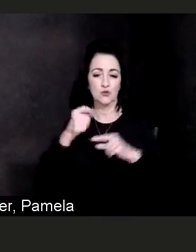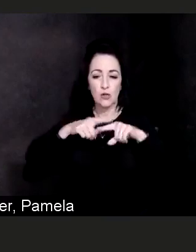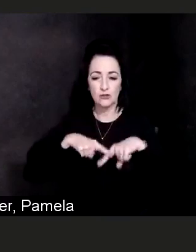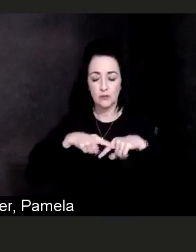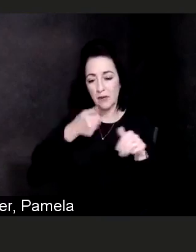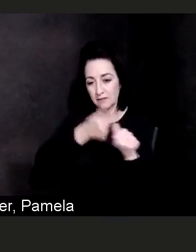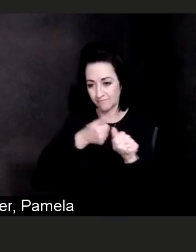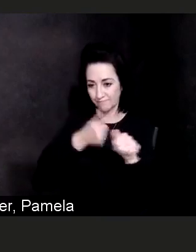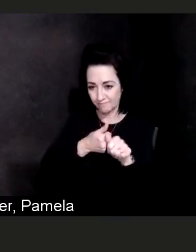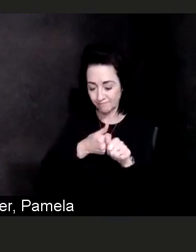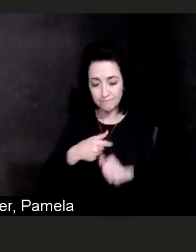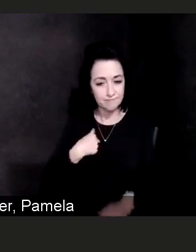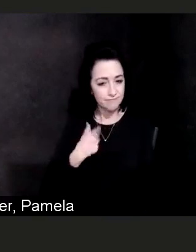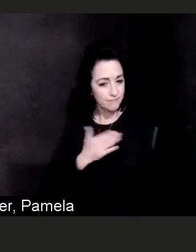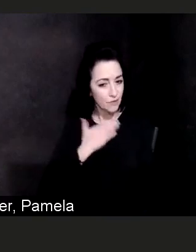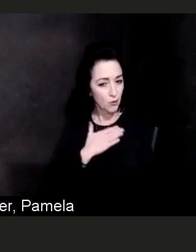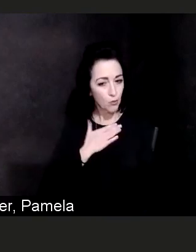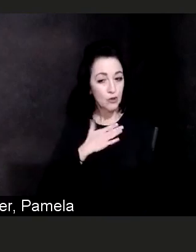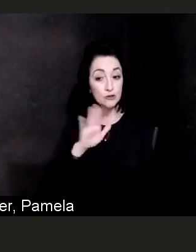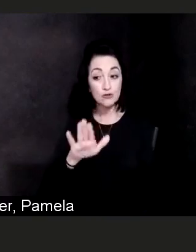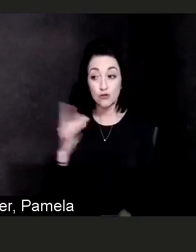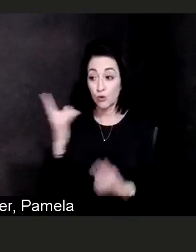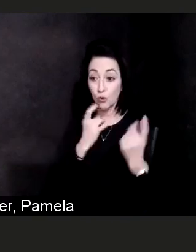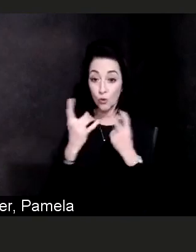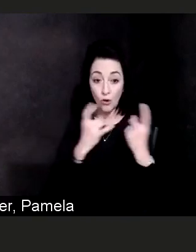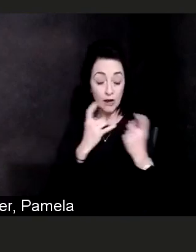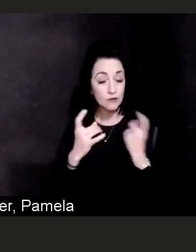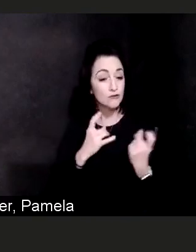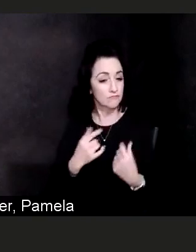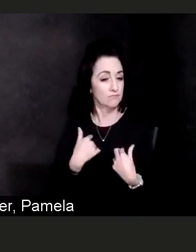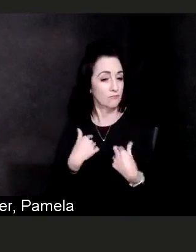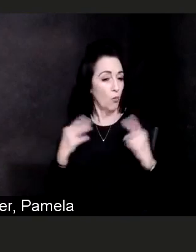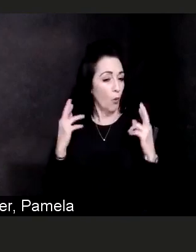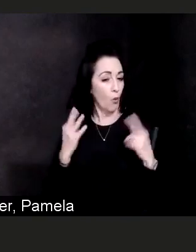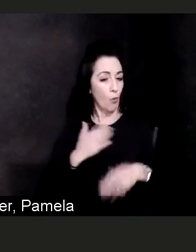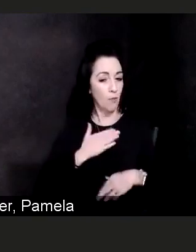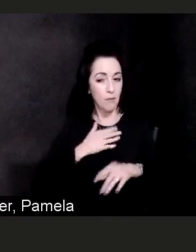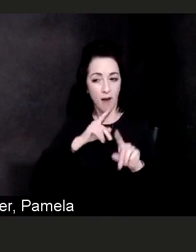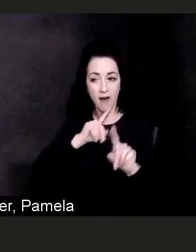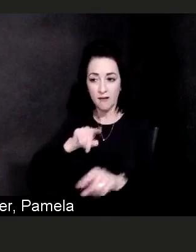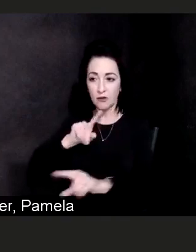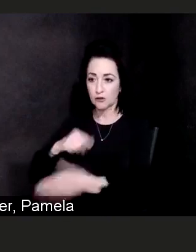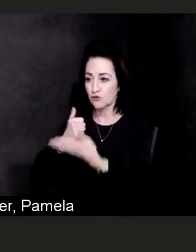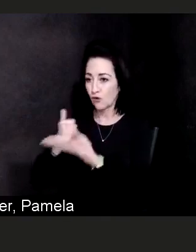and I hope they were helpful to the people who asked those. I just wanna close for another couple minutes